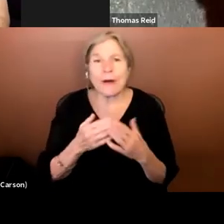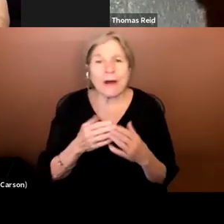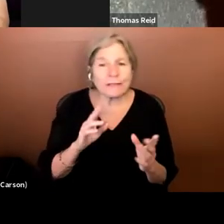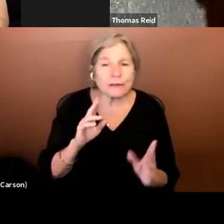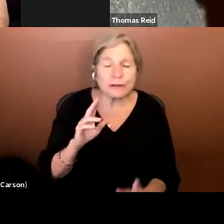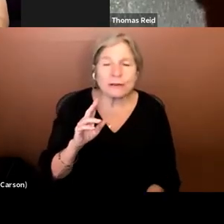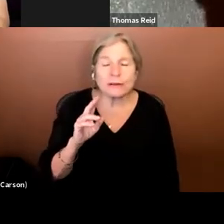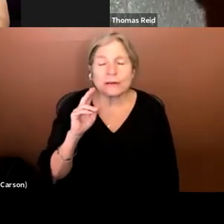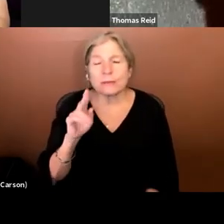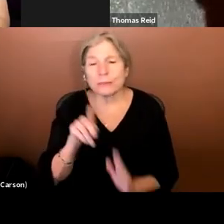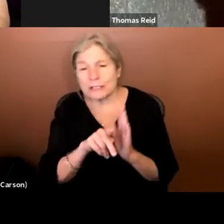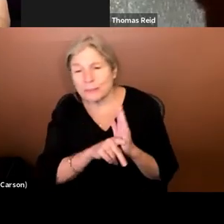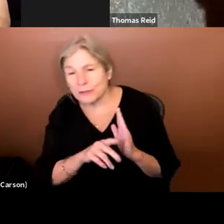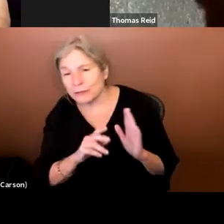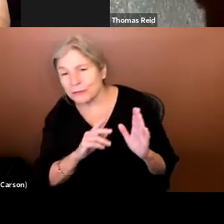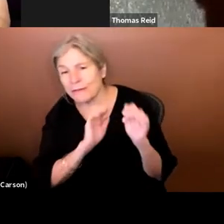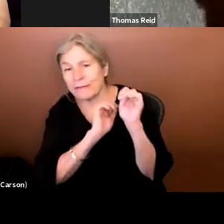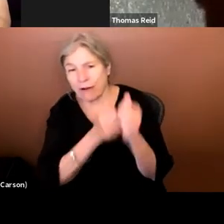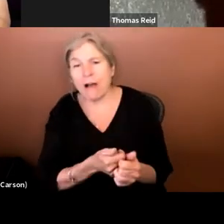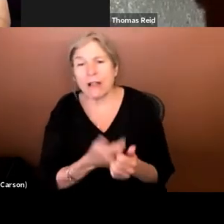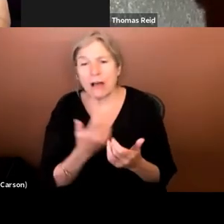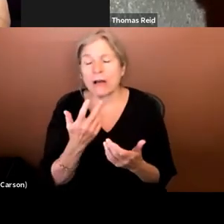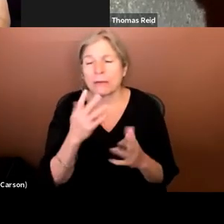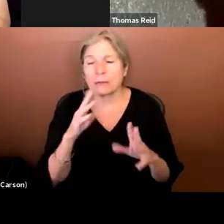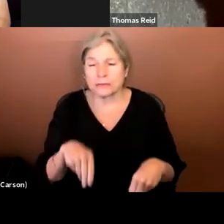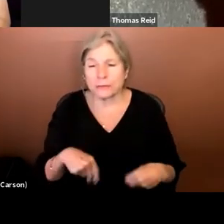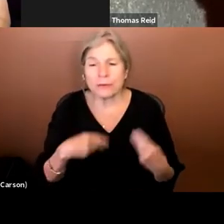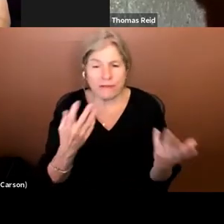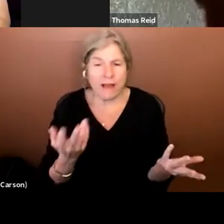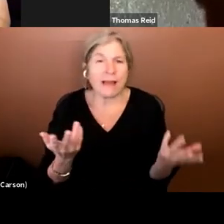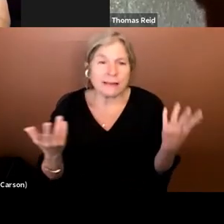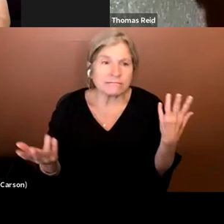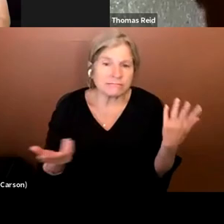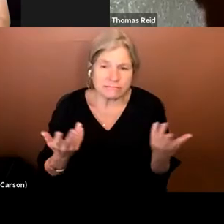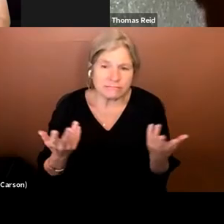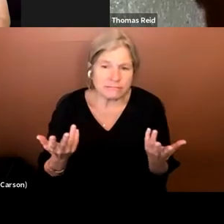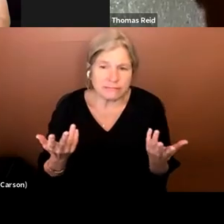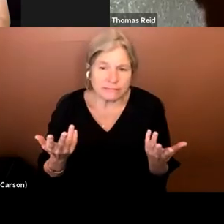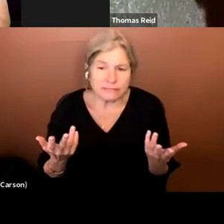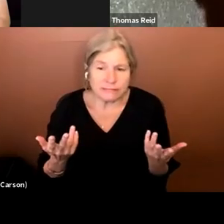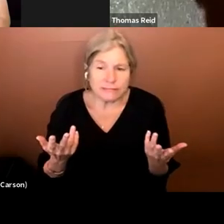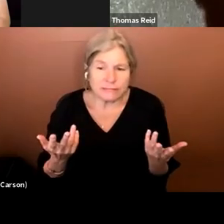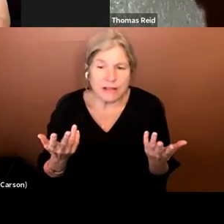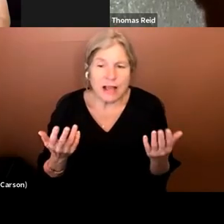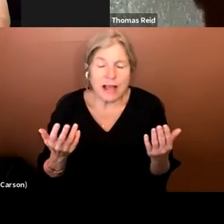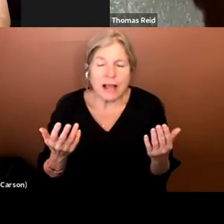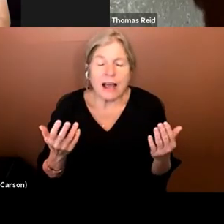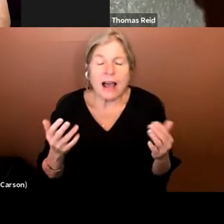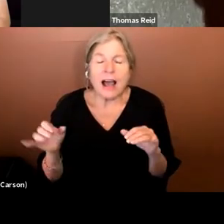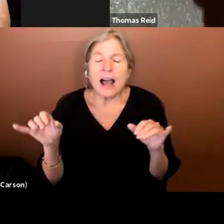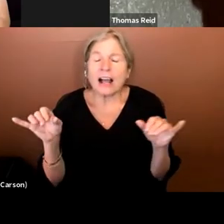follow in provide ing ing a comparable experience for a blind